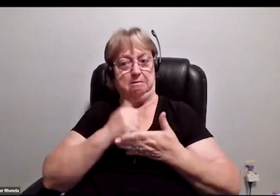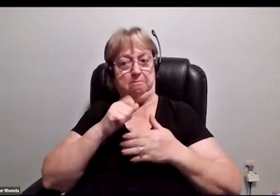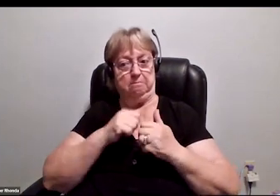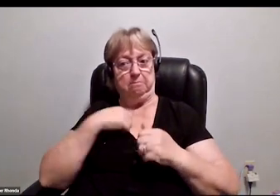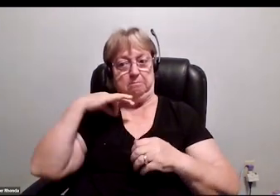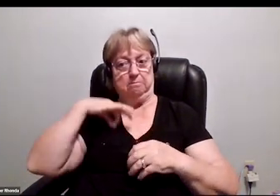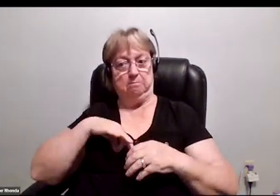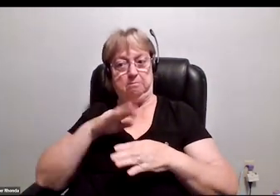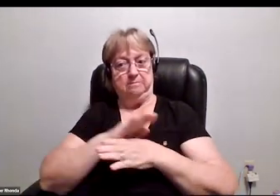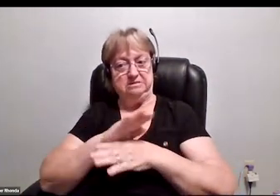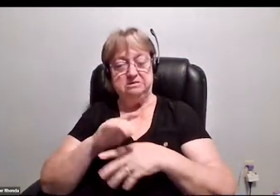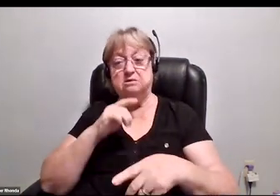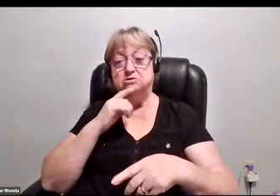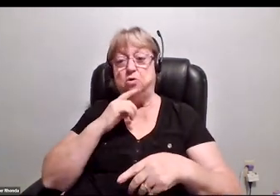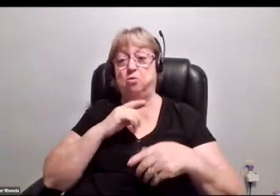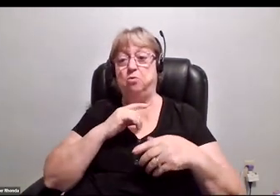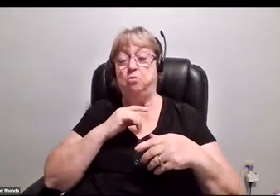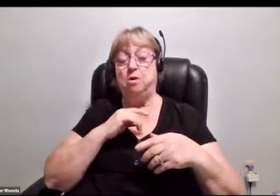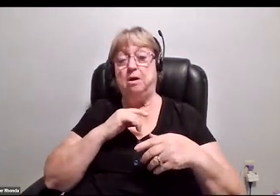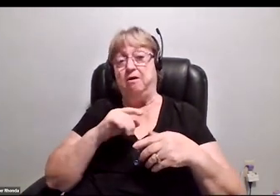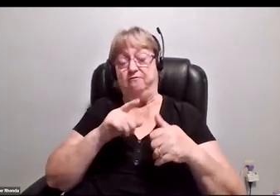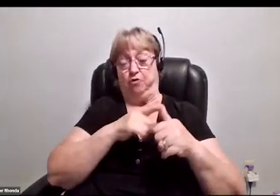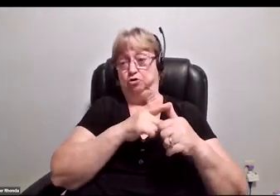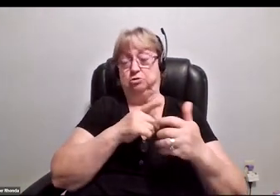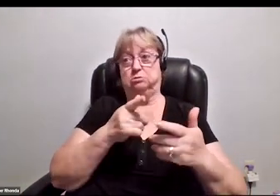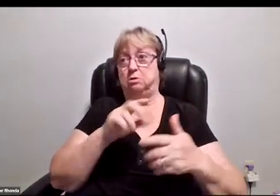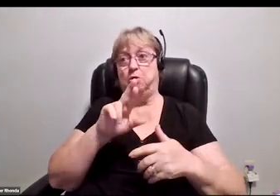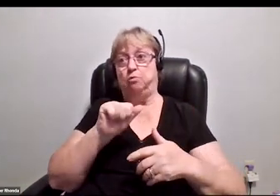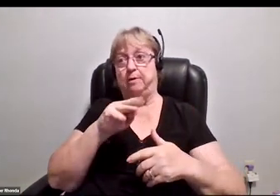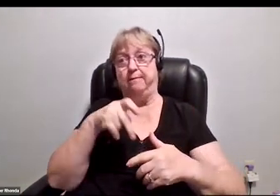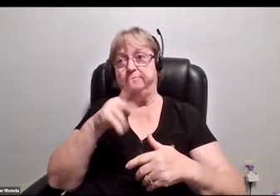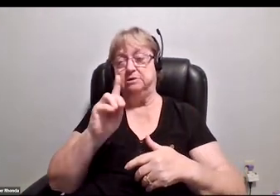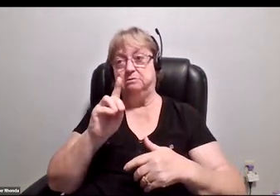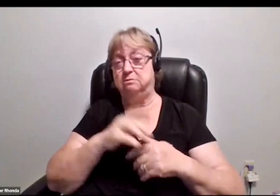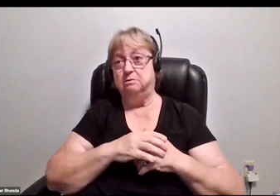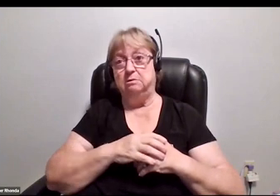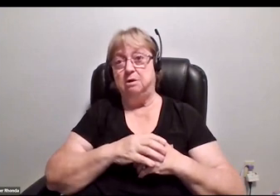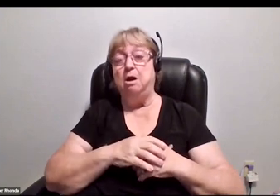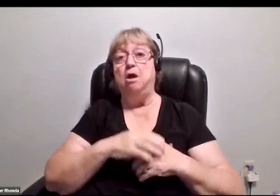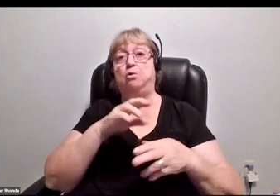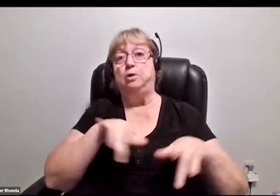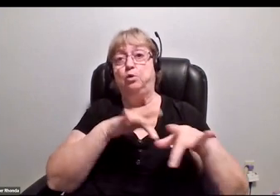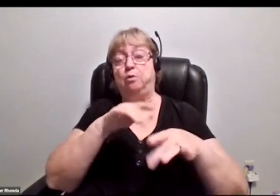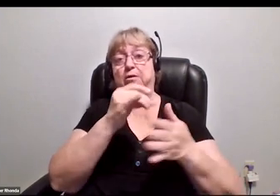To tackle those in the first half of my responses, A, RAMPD, Recording Artists and Music Professionals with Disabilities,